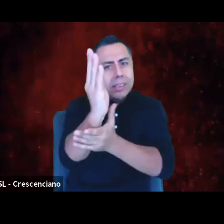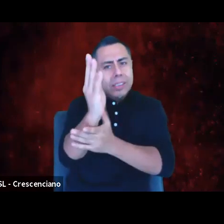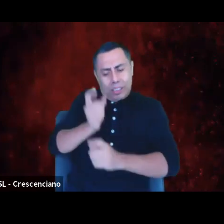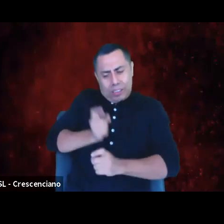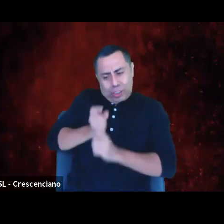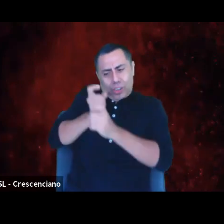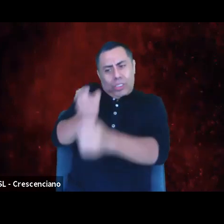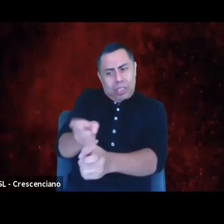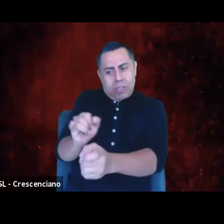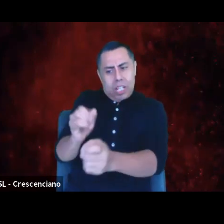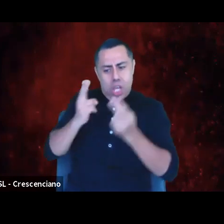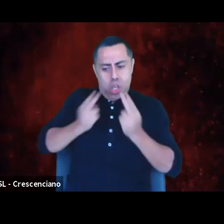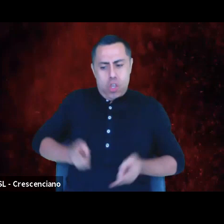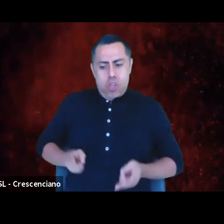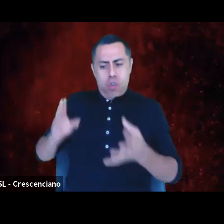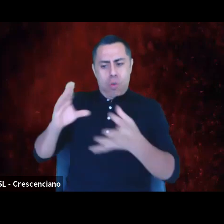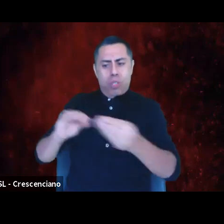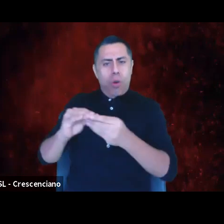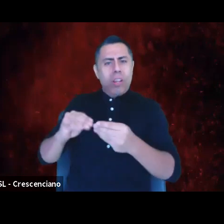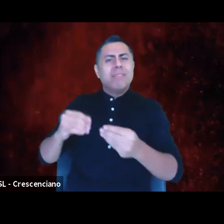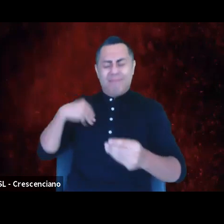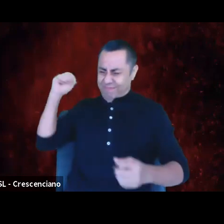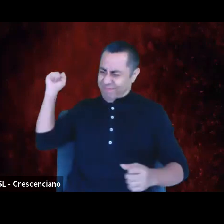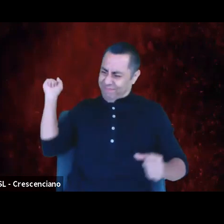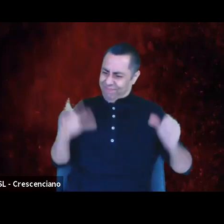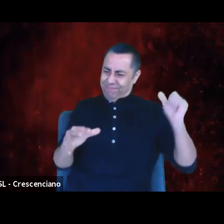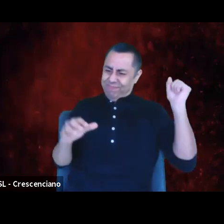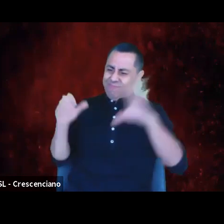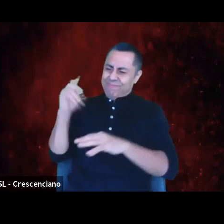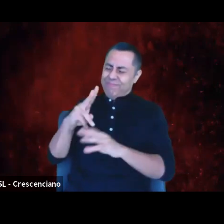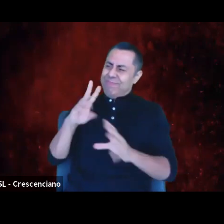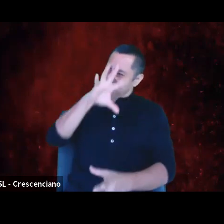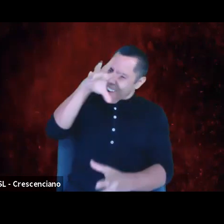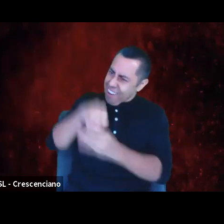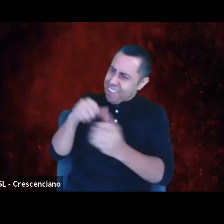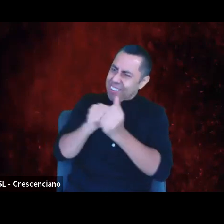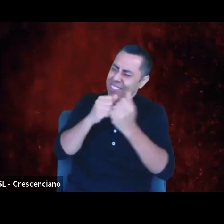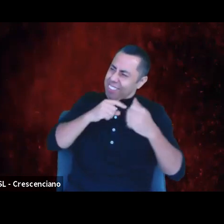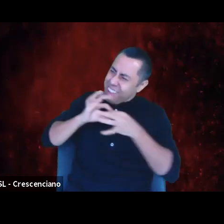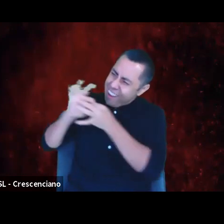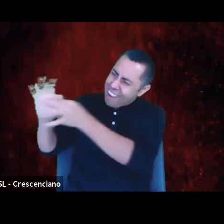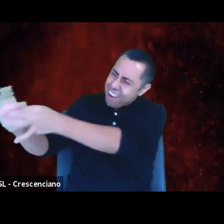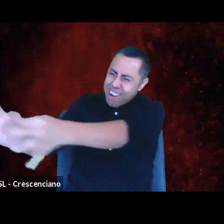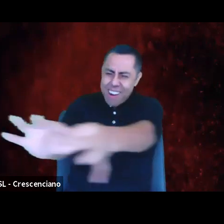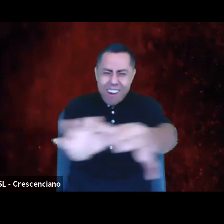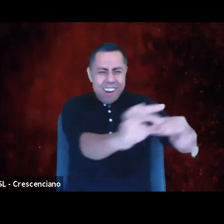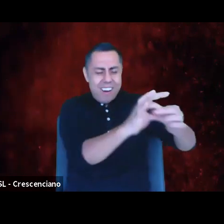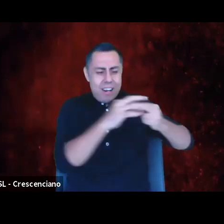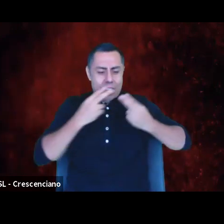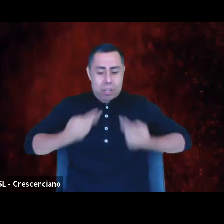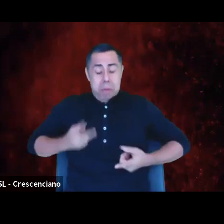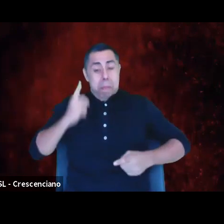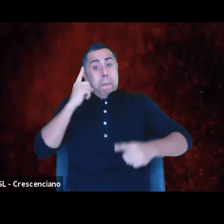to be included in the collective narrative, to bear witness to the narrative of humanity.